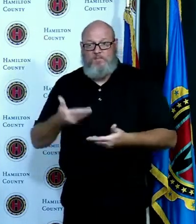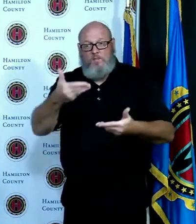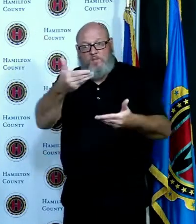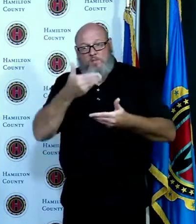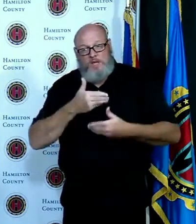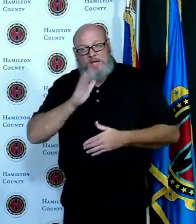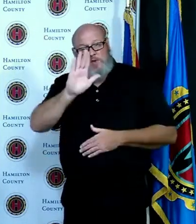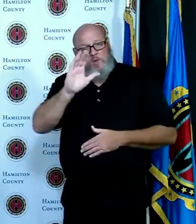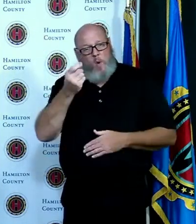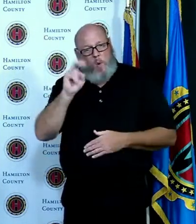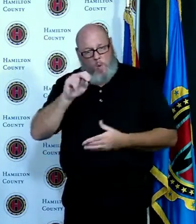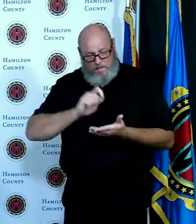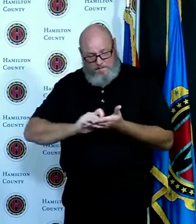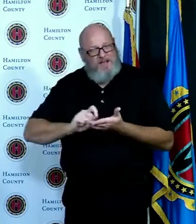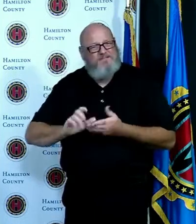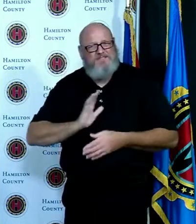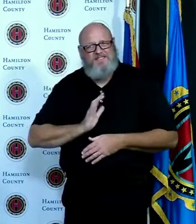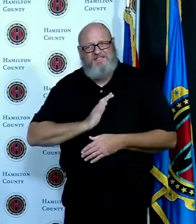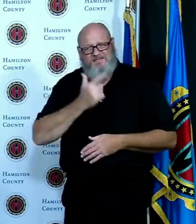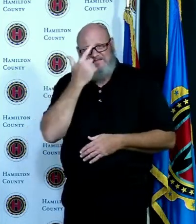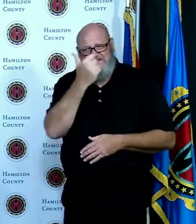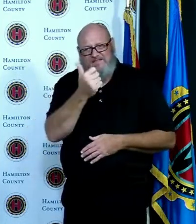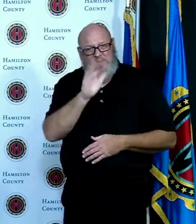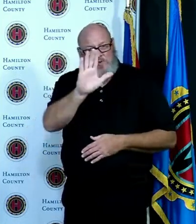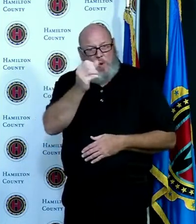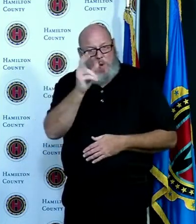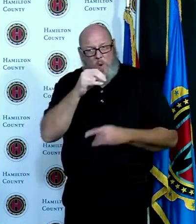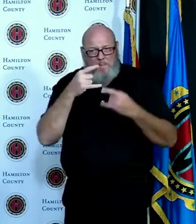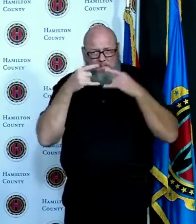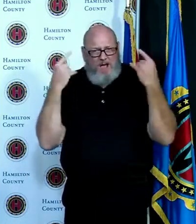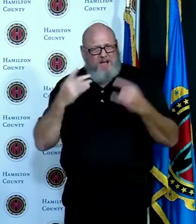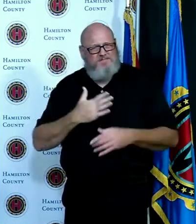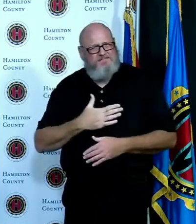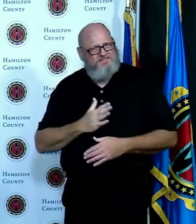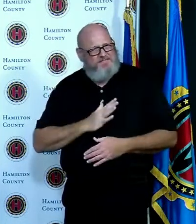own mask we would really appreciate it we want to keep everybody safe and get everybody voted